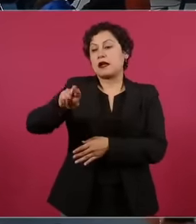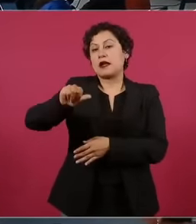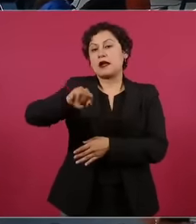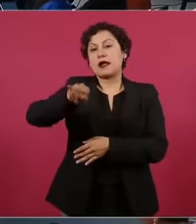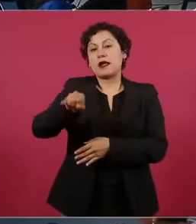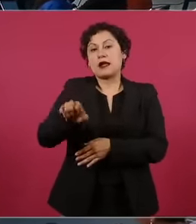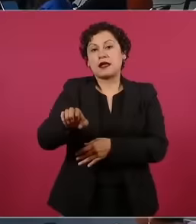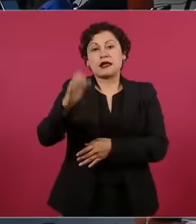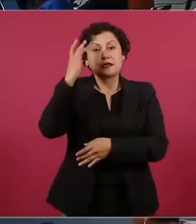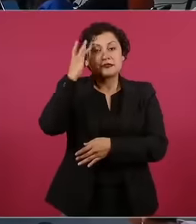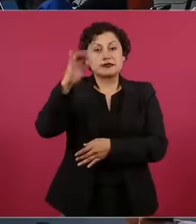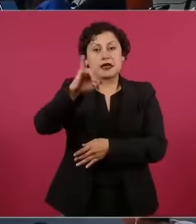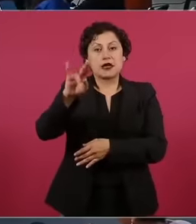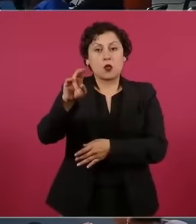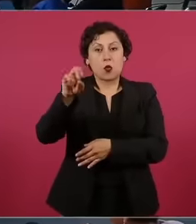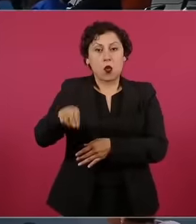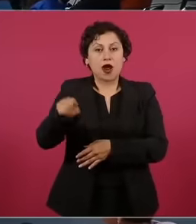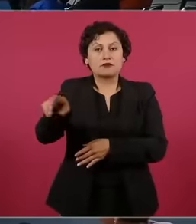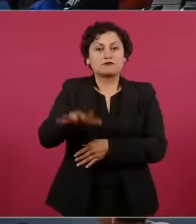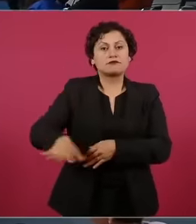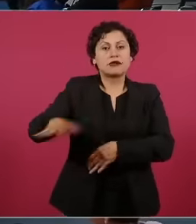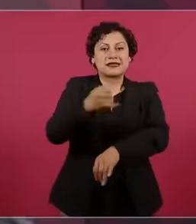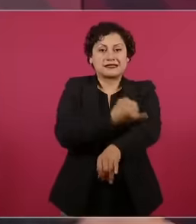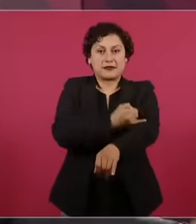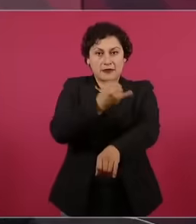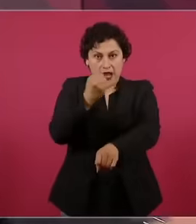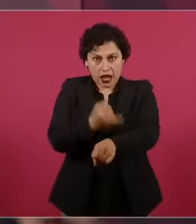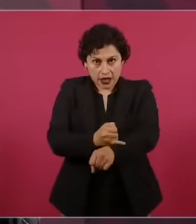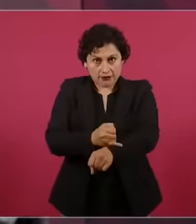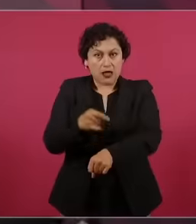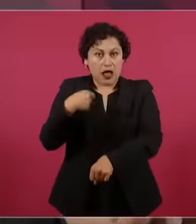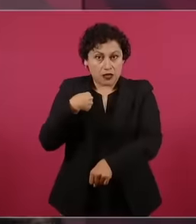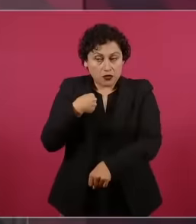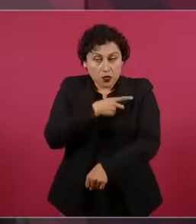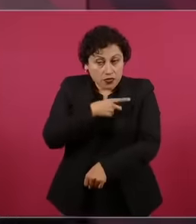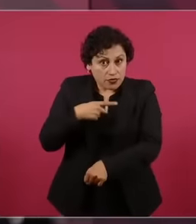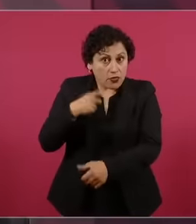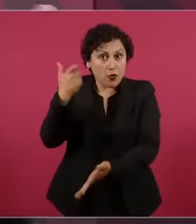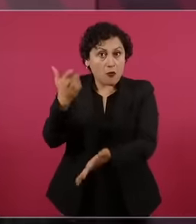very large colony in Iztapalapa that turned out to be the property